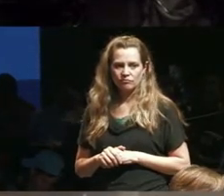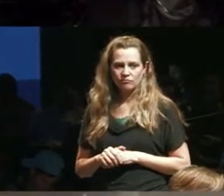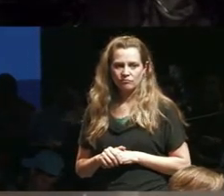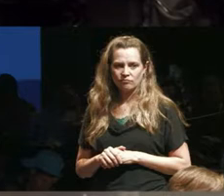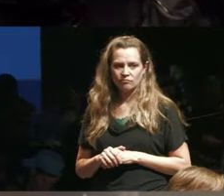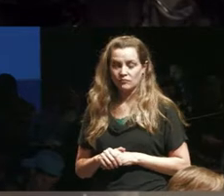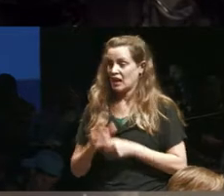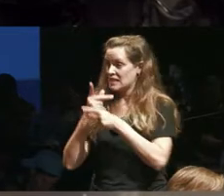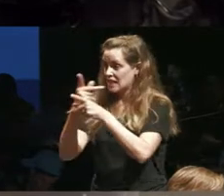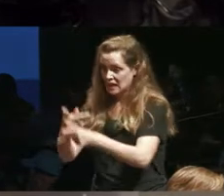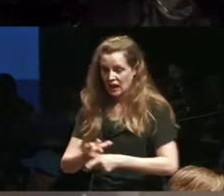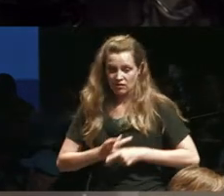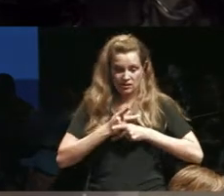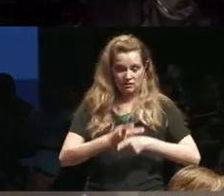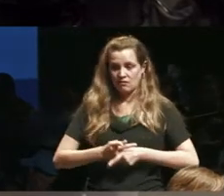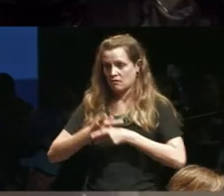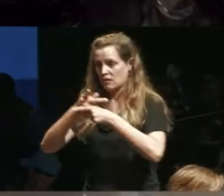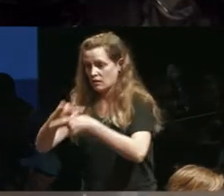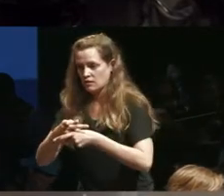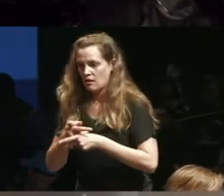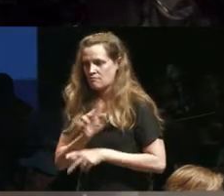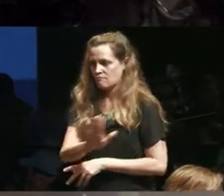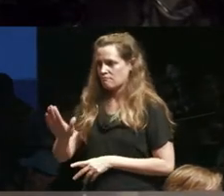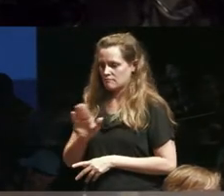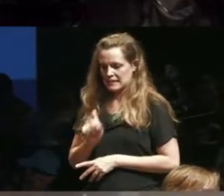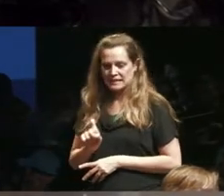that taking care of each other and taking care of each other's needs until